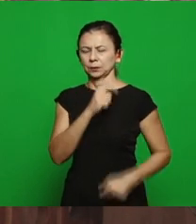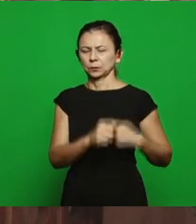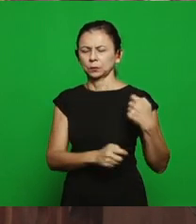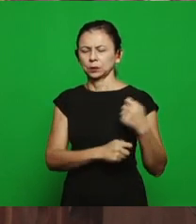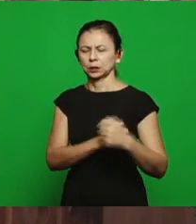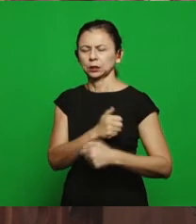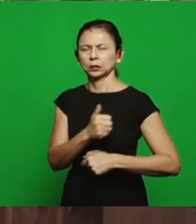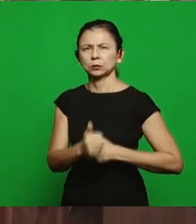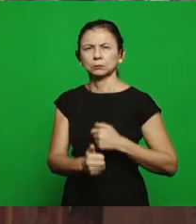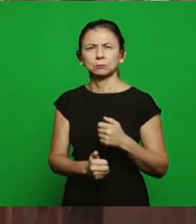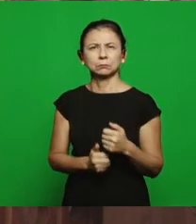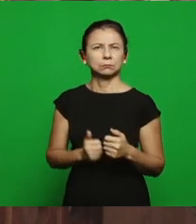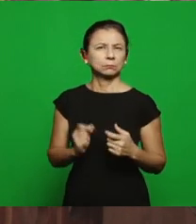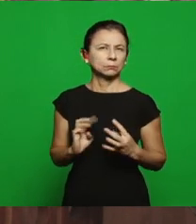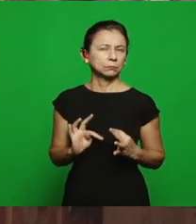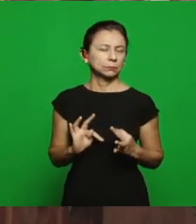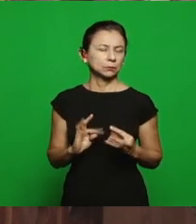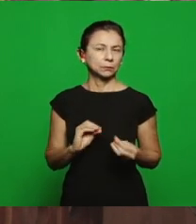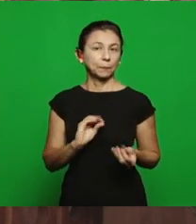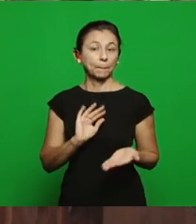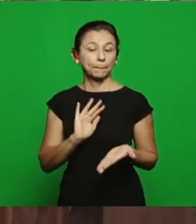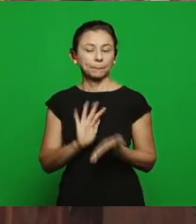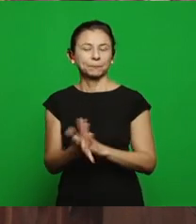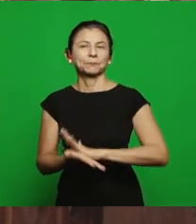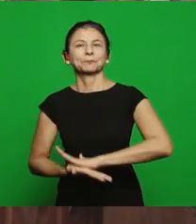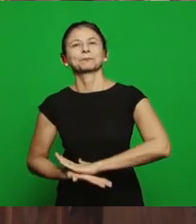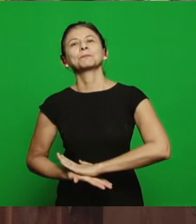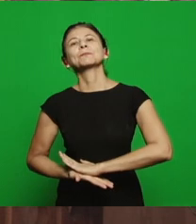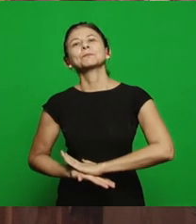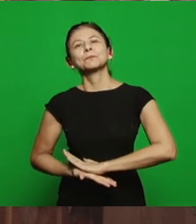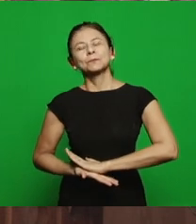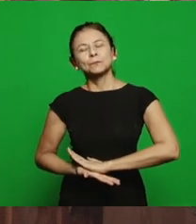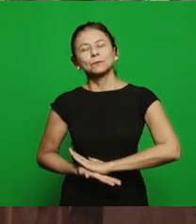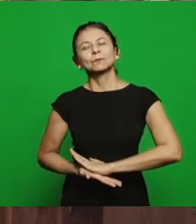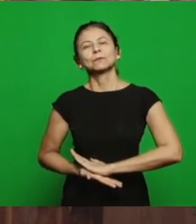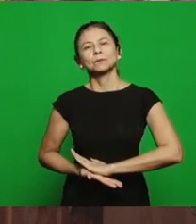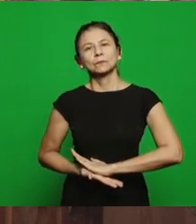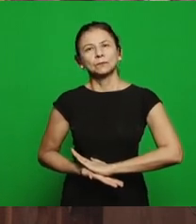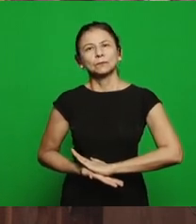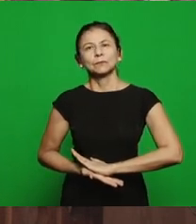comes to destroy the vineyard and Naboth said